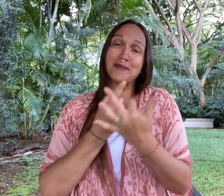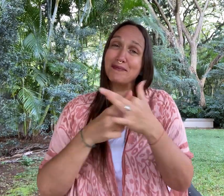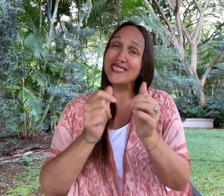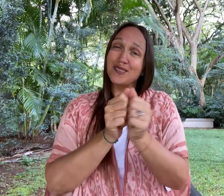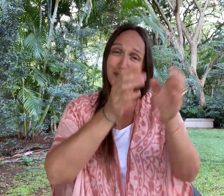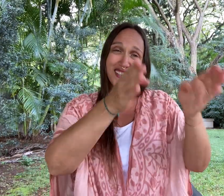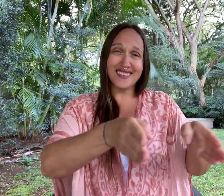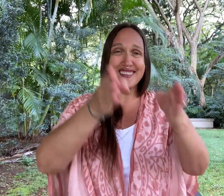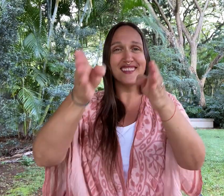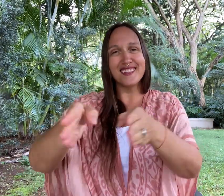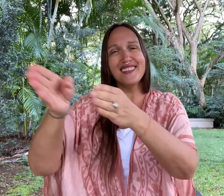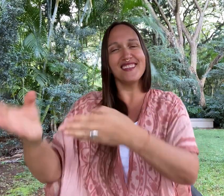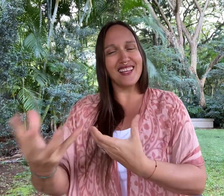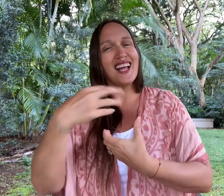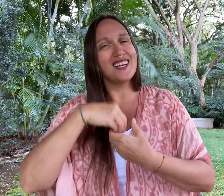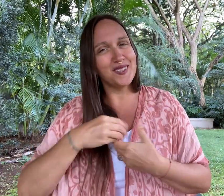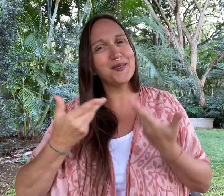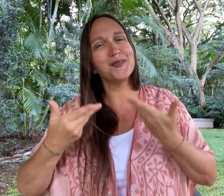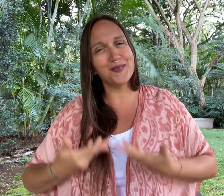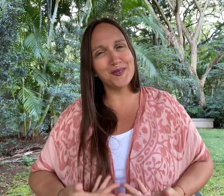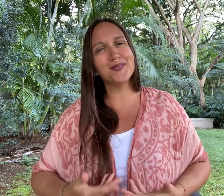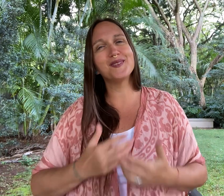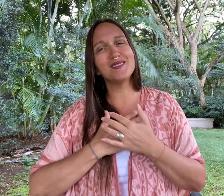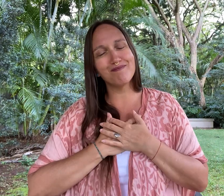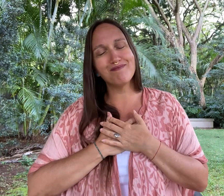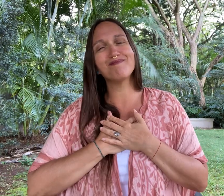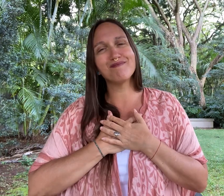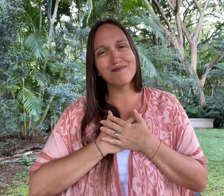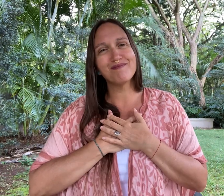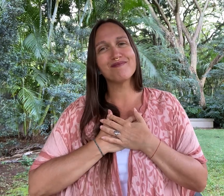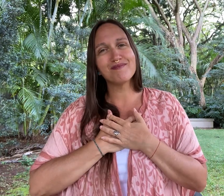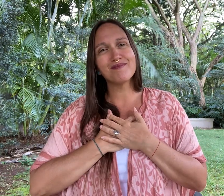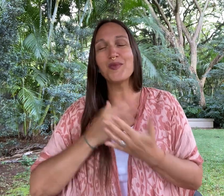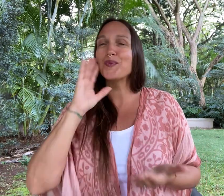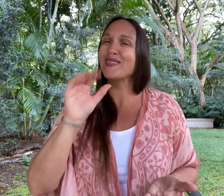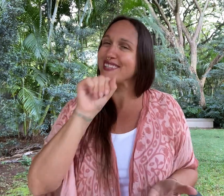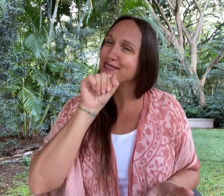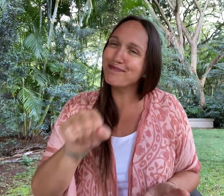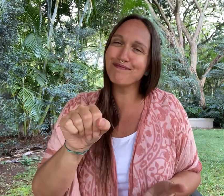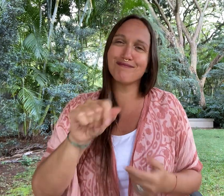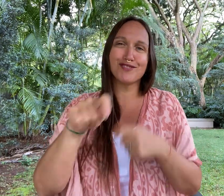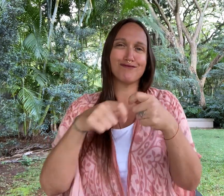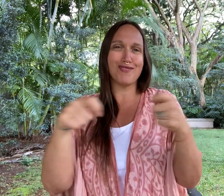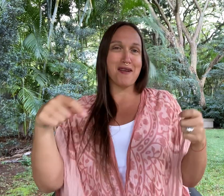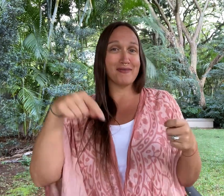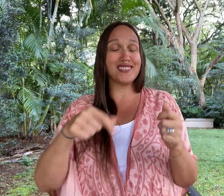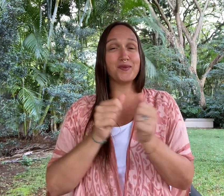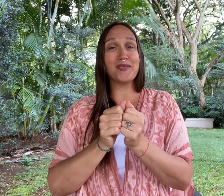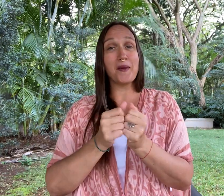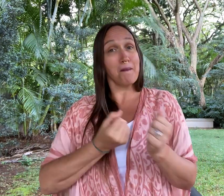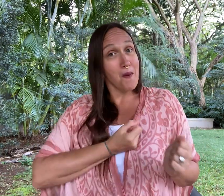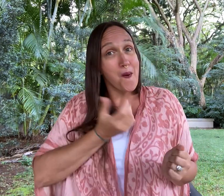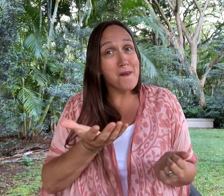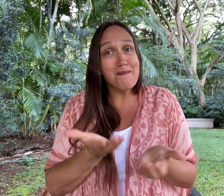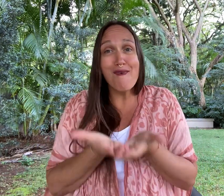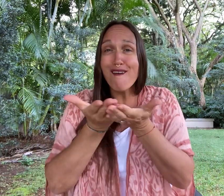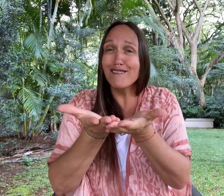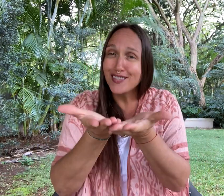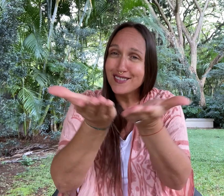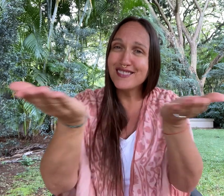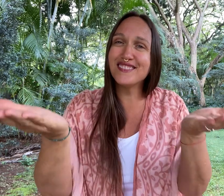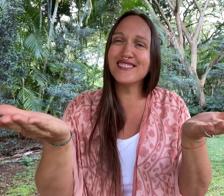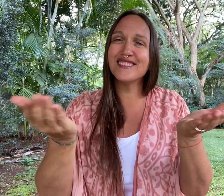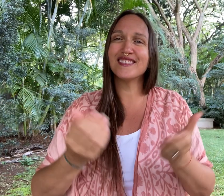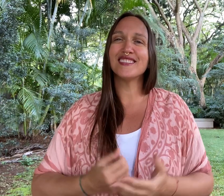It begins with each of us. I'd love to wrap this with offering a poem to you all.